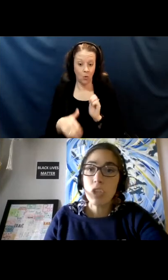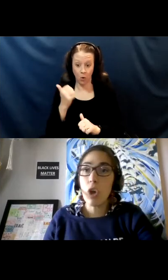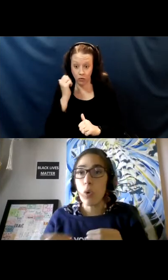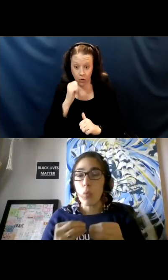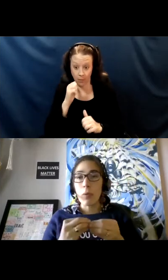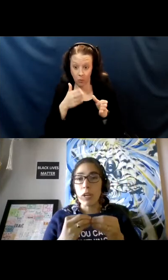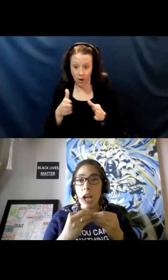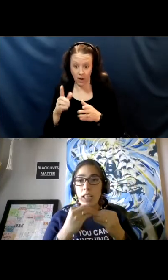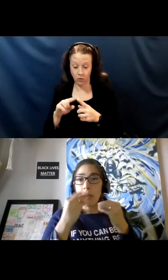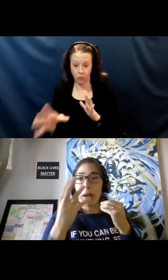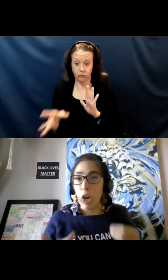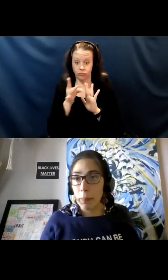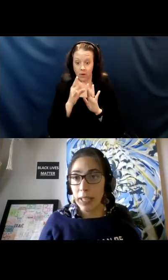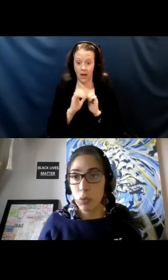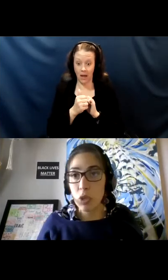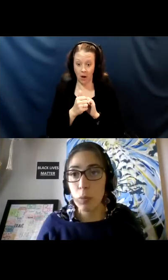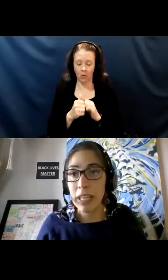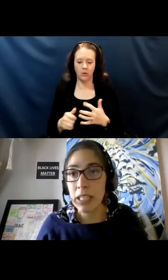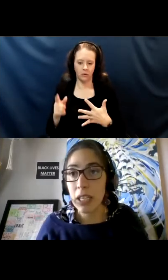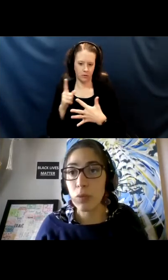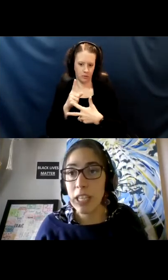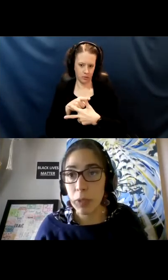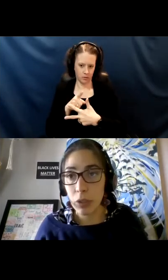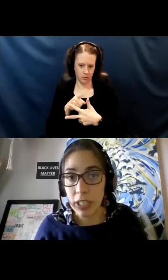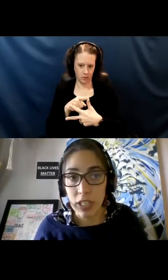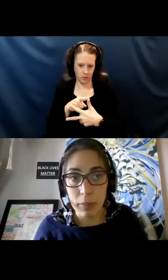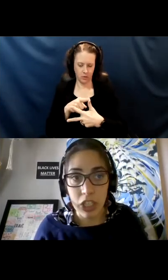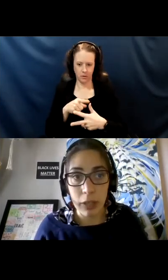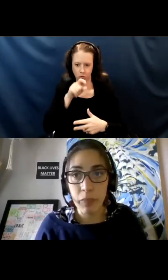So when we're talking about droplets which would be considered respiratory transmission